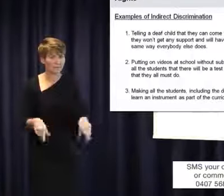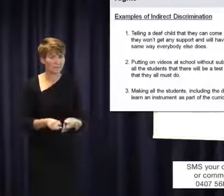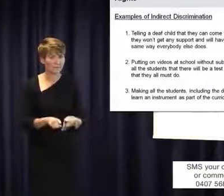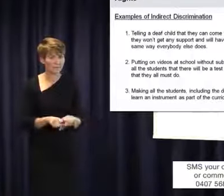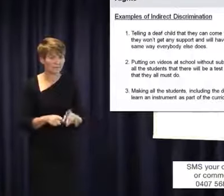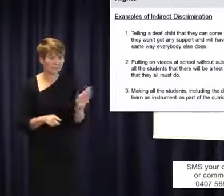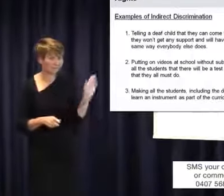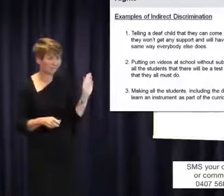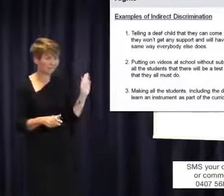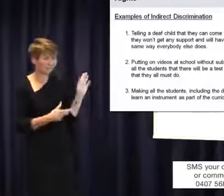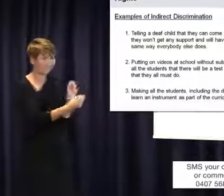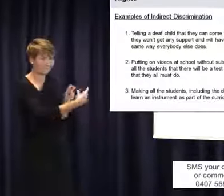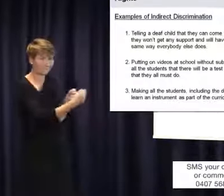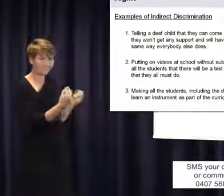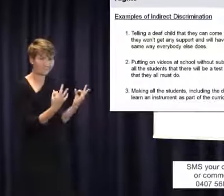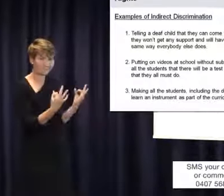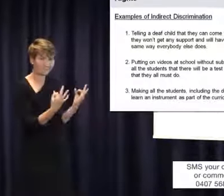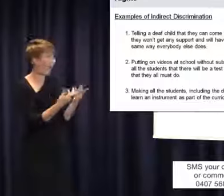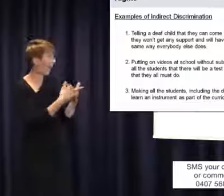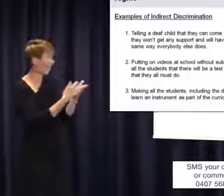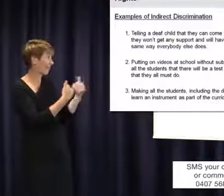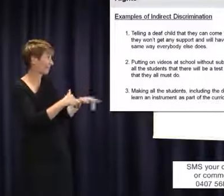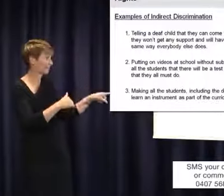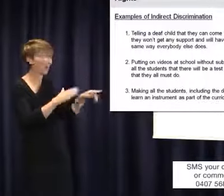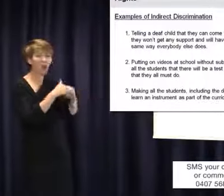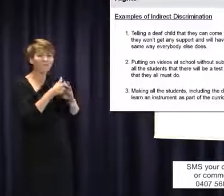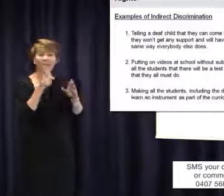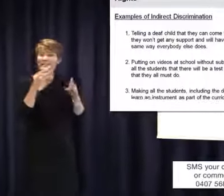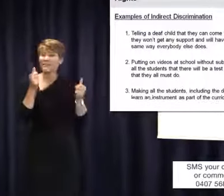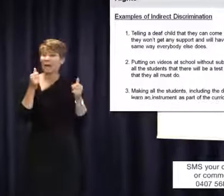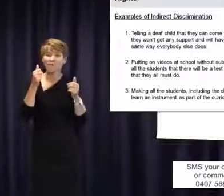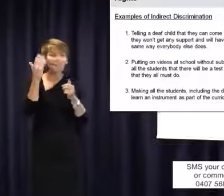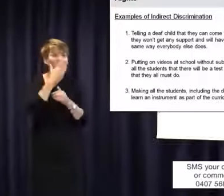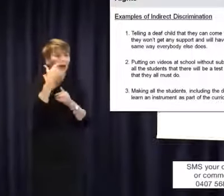learn an instrument as part of the curriculum. Some deaf people might be able to but others